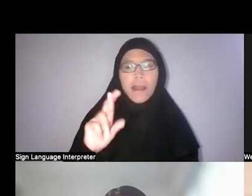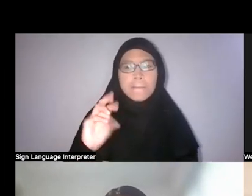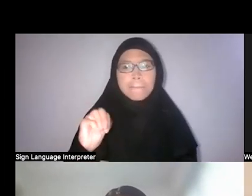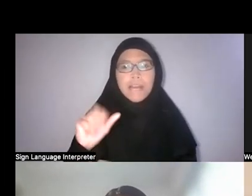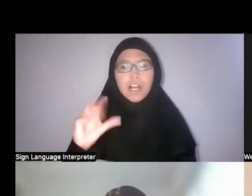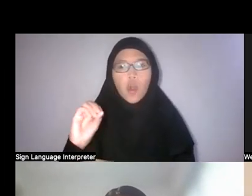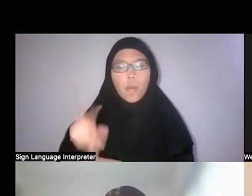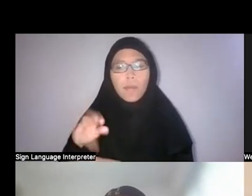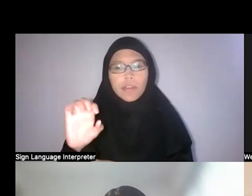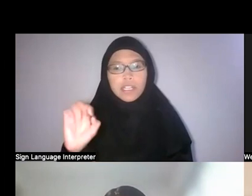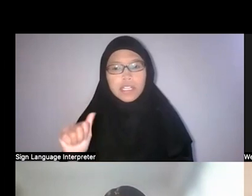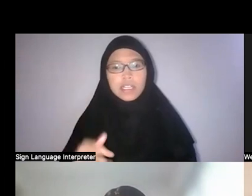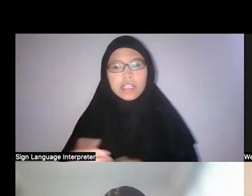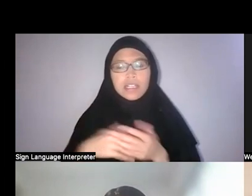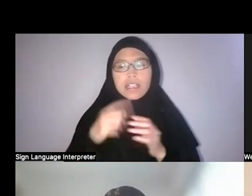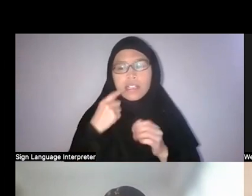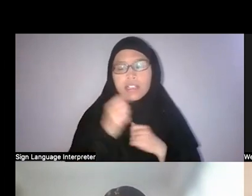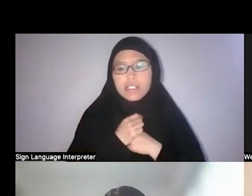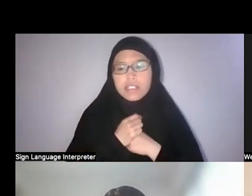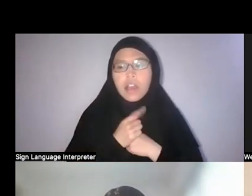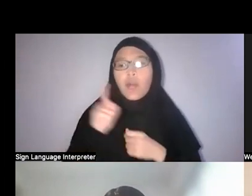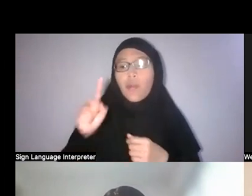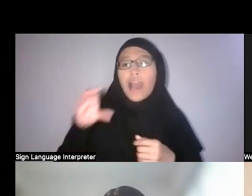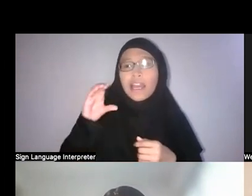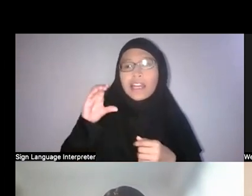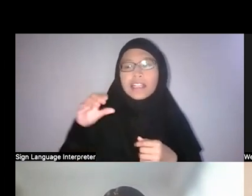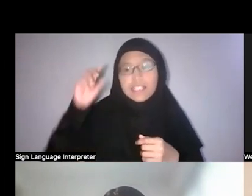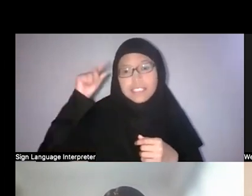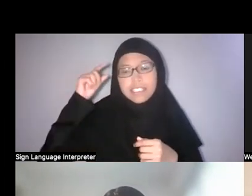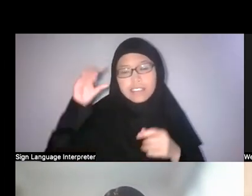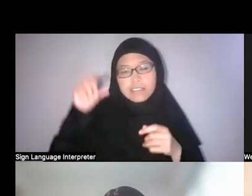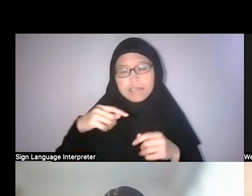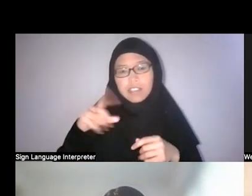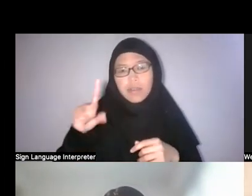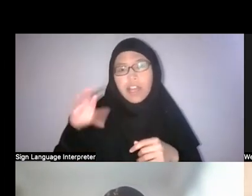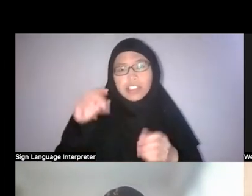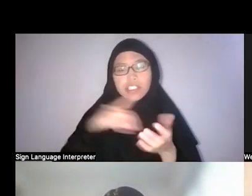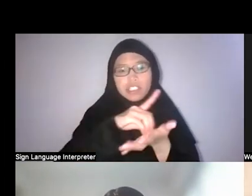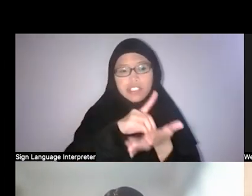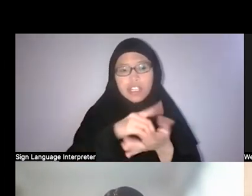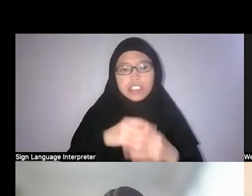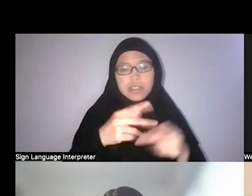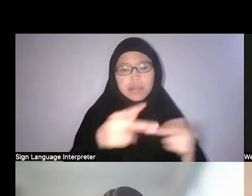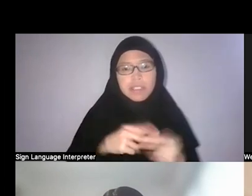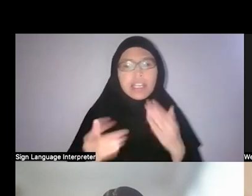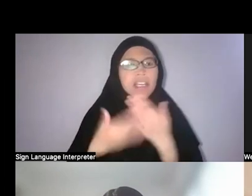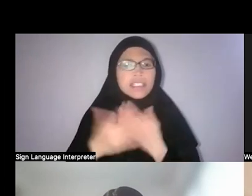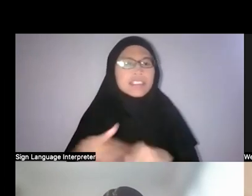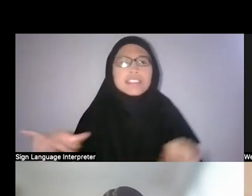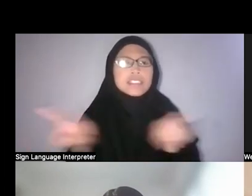“Their 100 drugs given in place may easily be its equal if not superior to ours.”